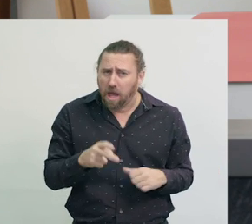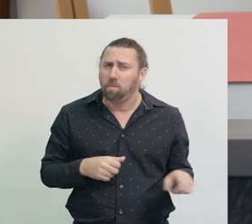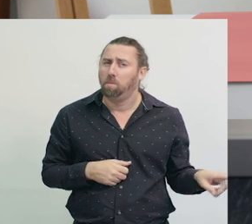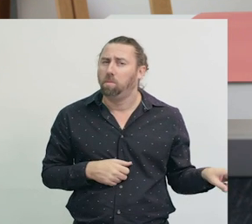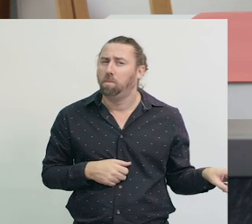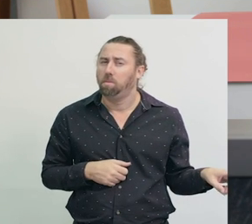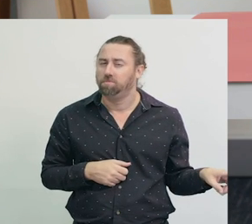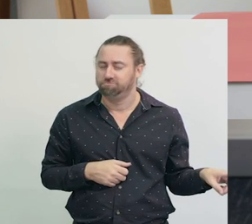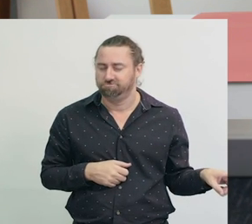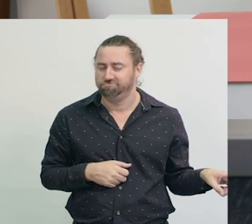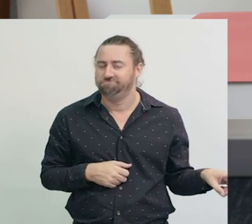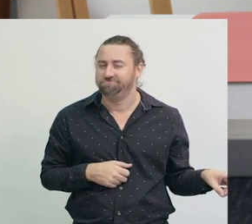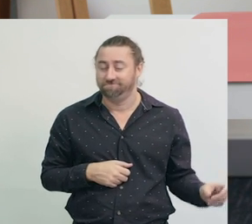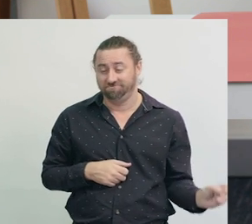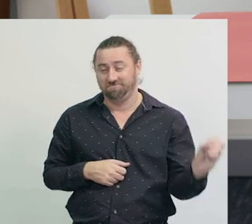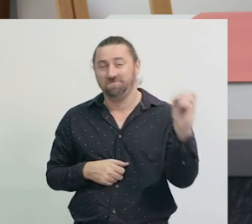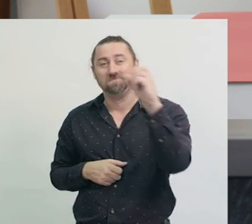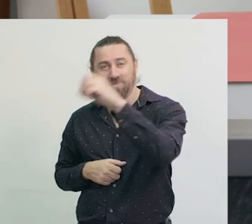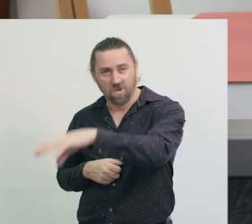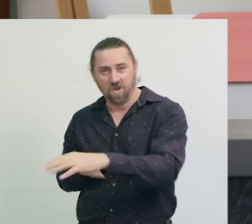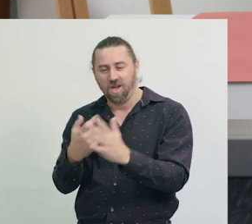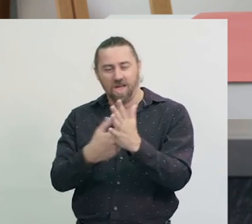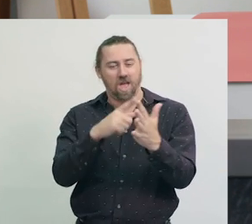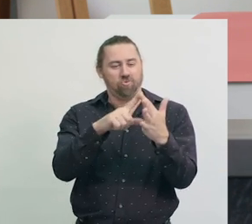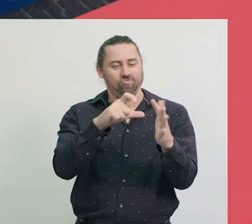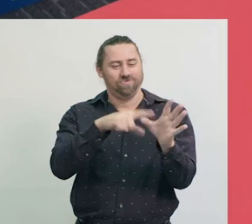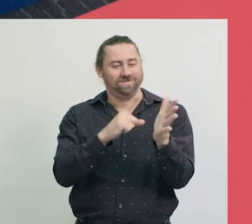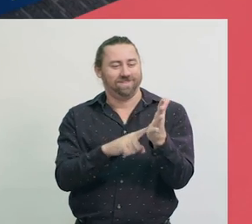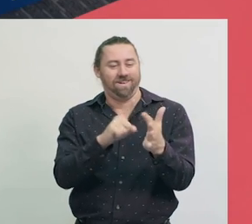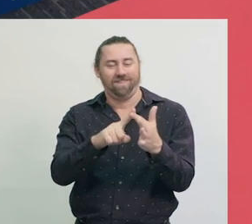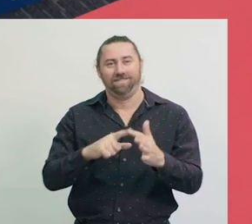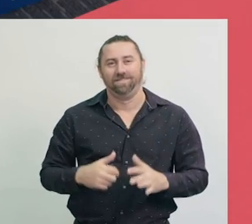Yes, so let's place them in the recycling group.